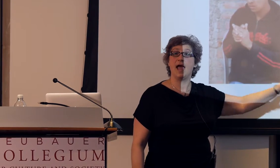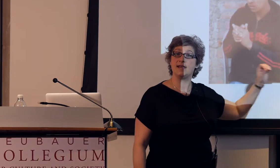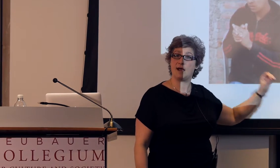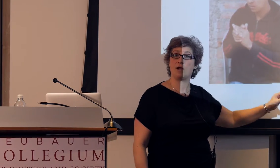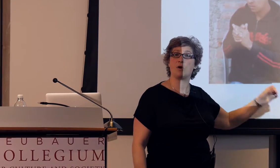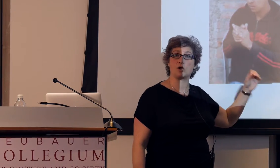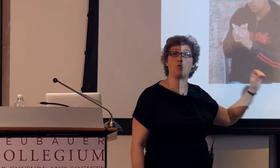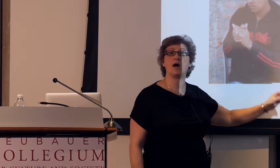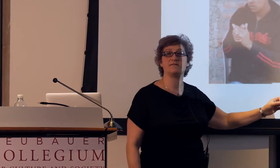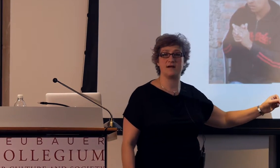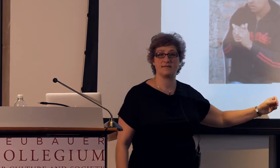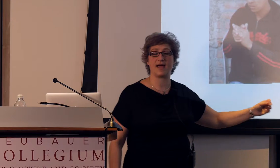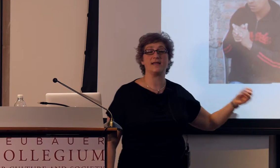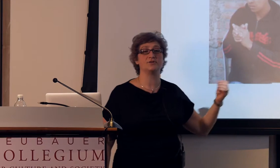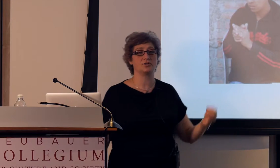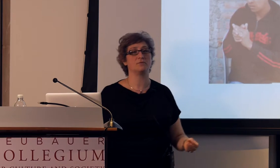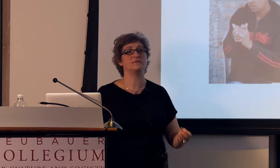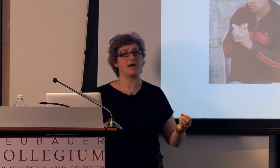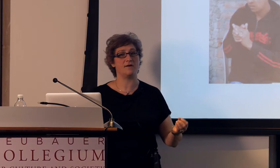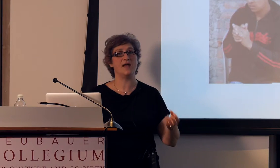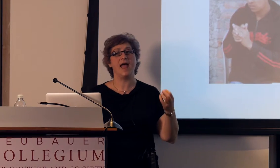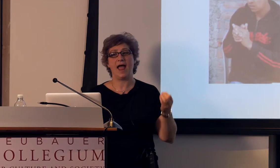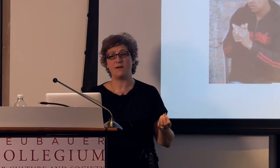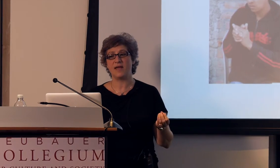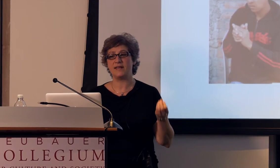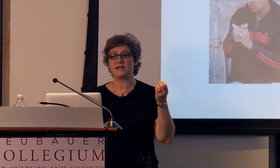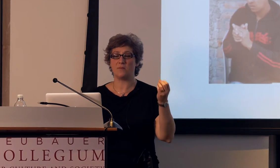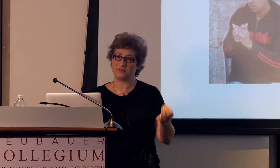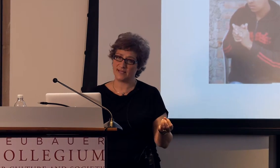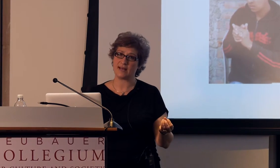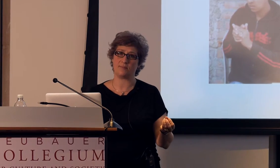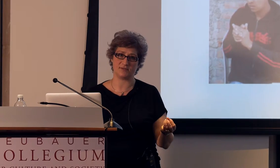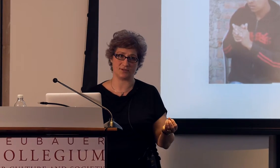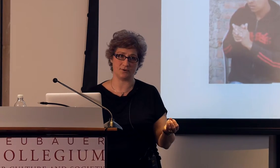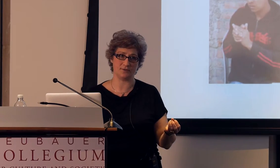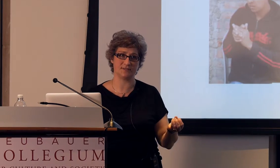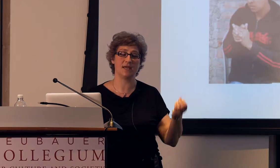and now I want to quantify that in terms of how many complete episodes